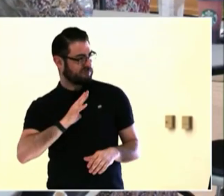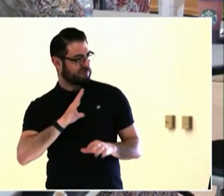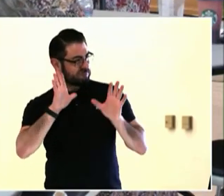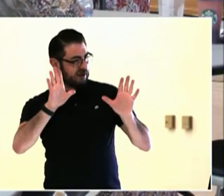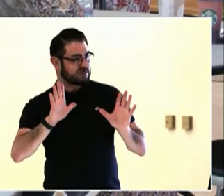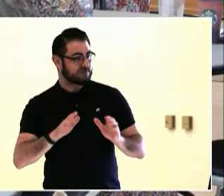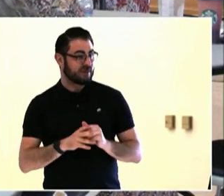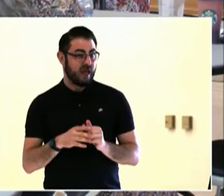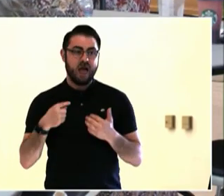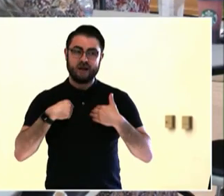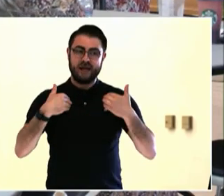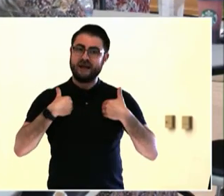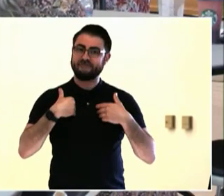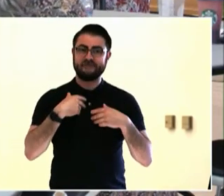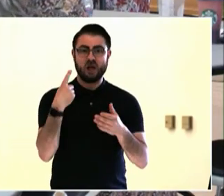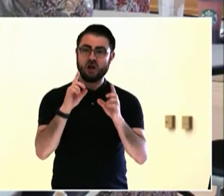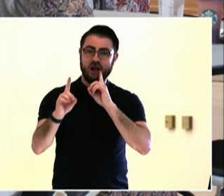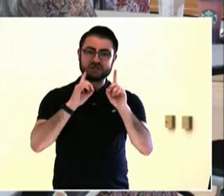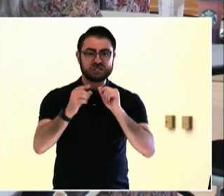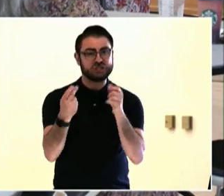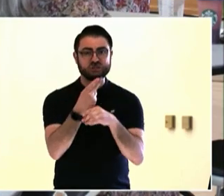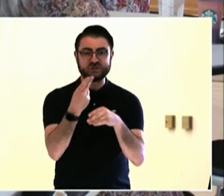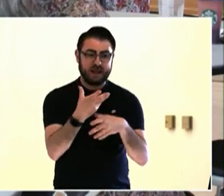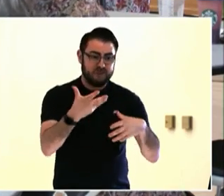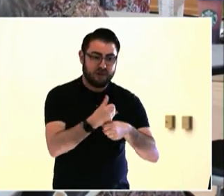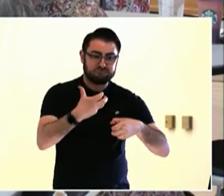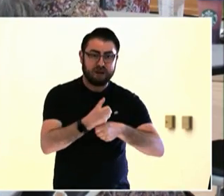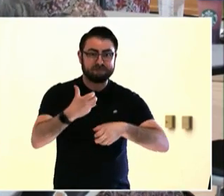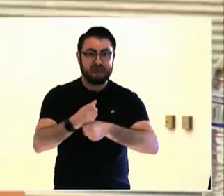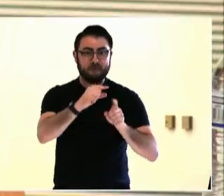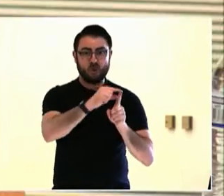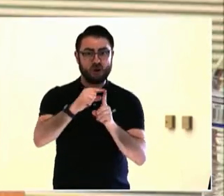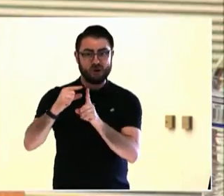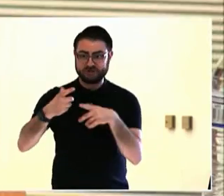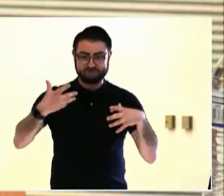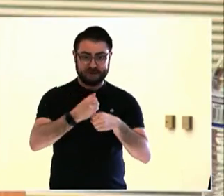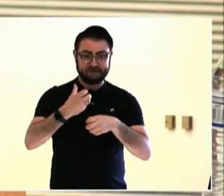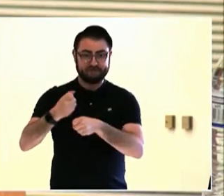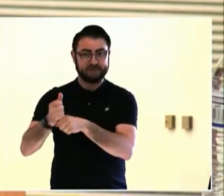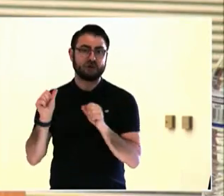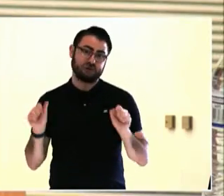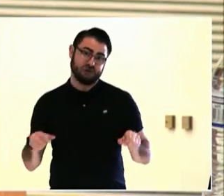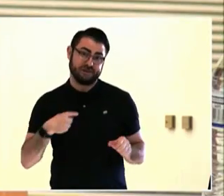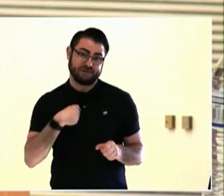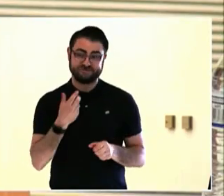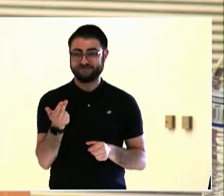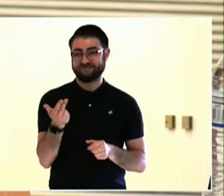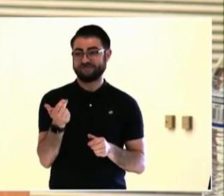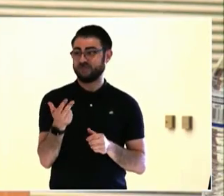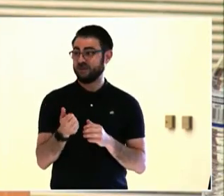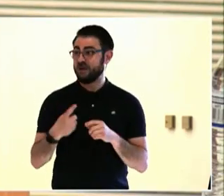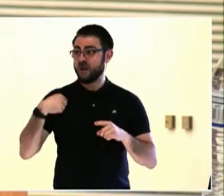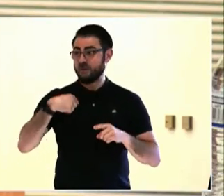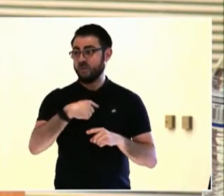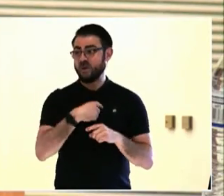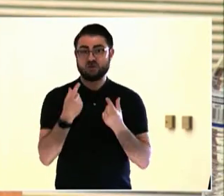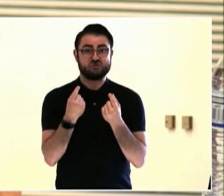paperwork, right? Like doing the hand-holding so people can understand how to